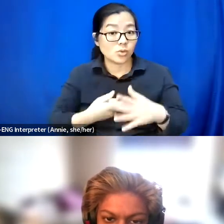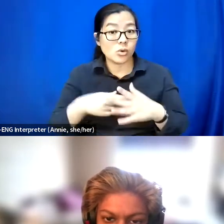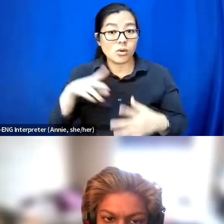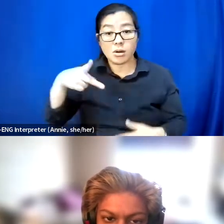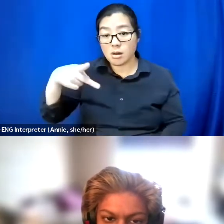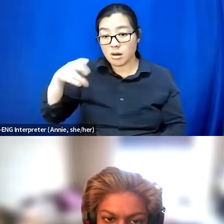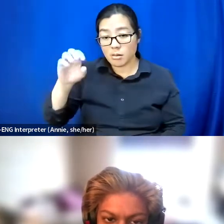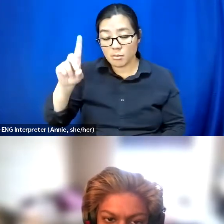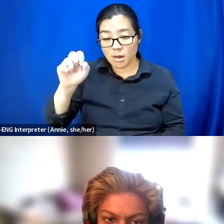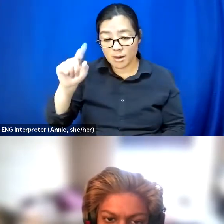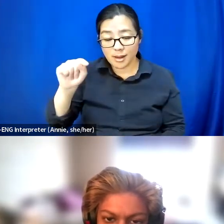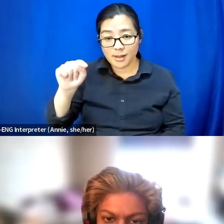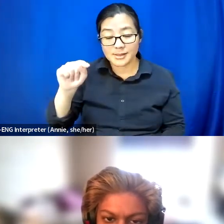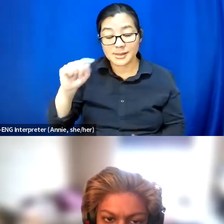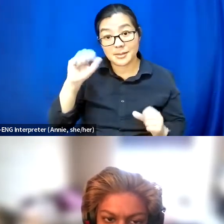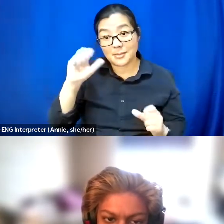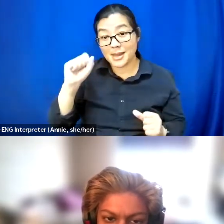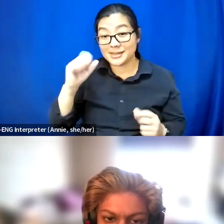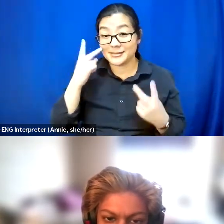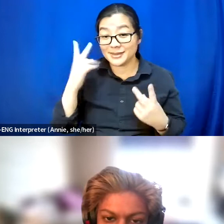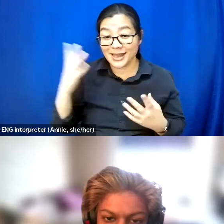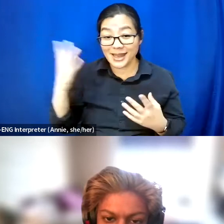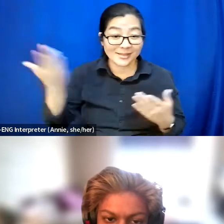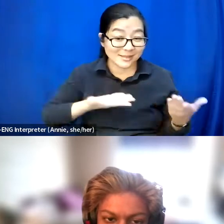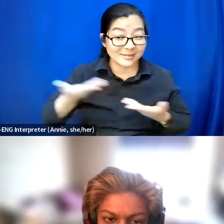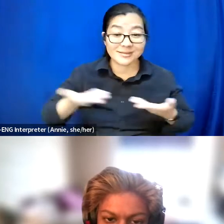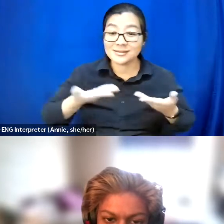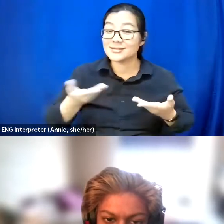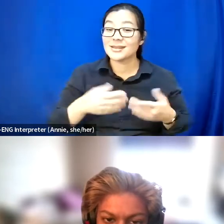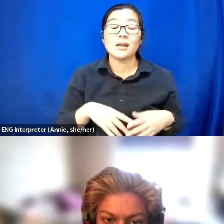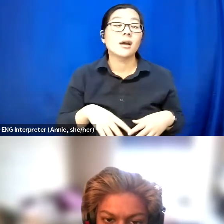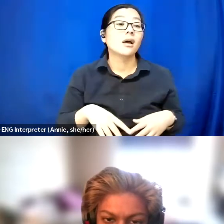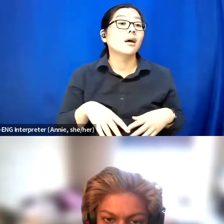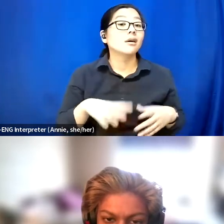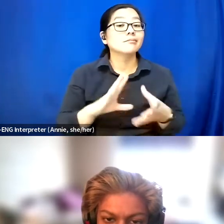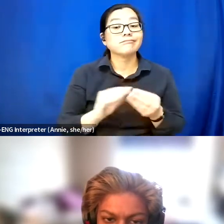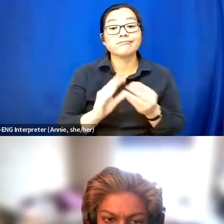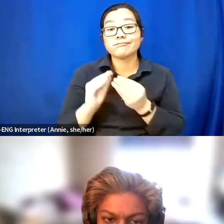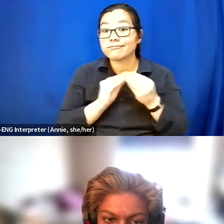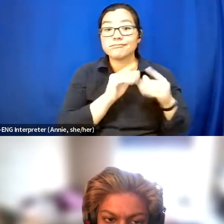And plan to get some amazing guests on to talk about various different things.